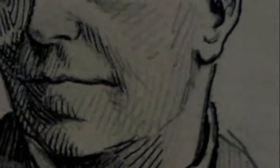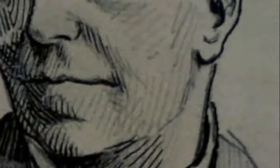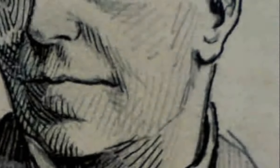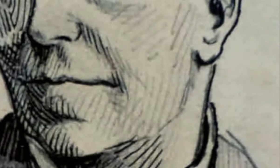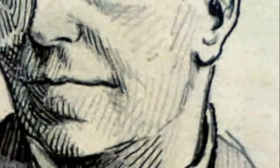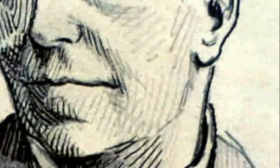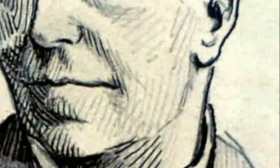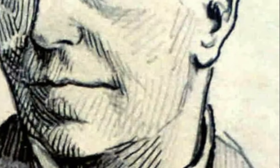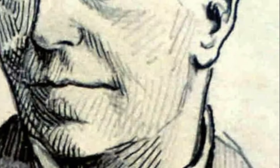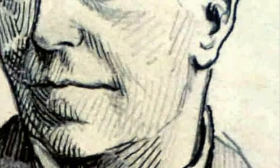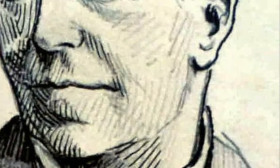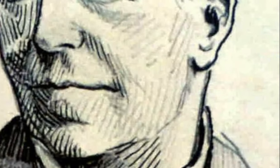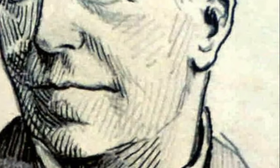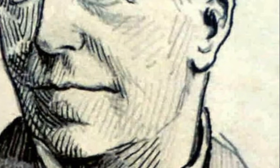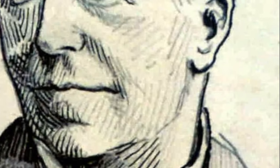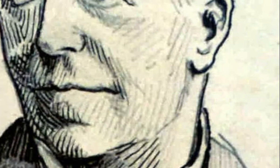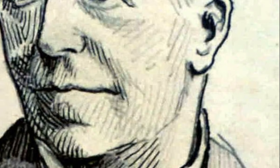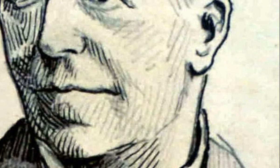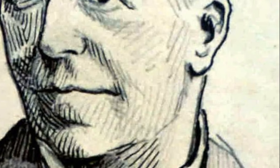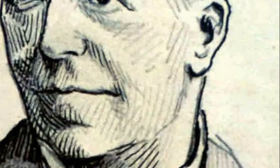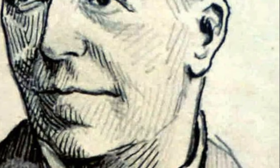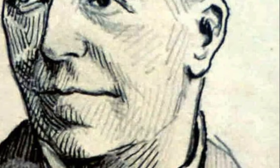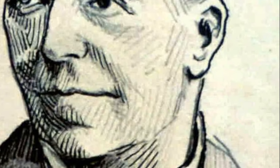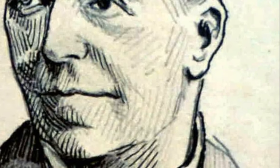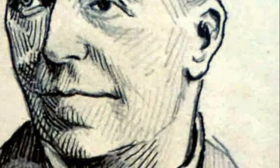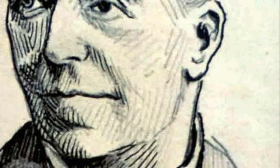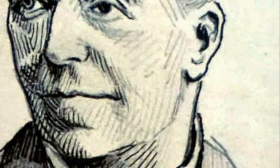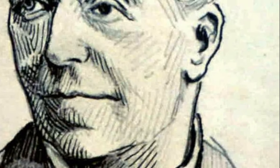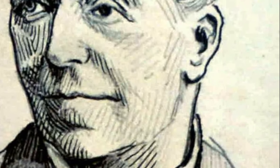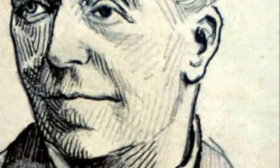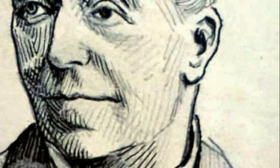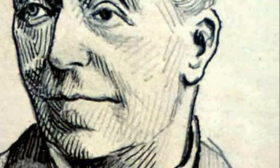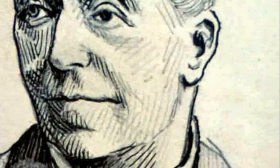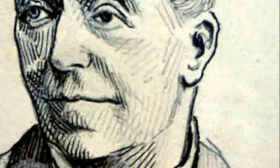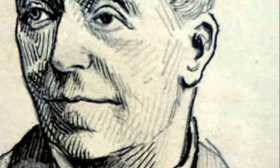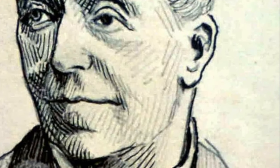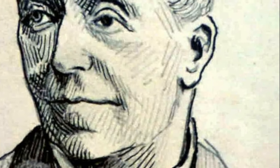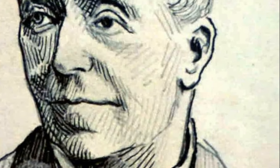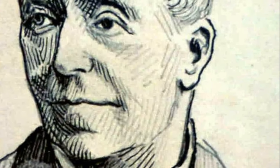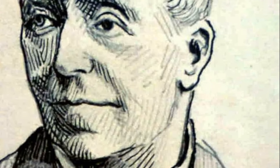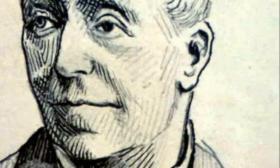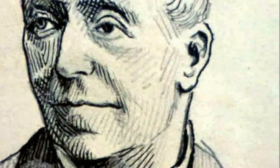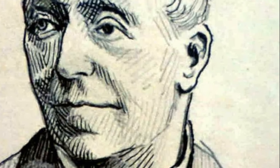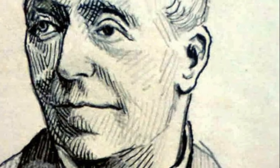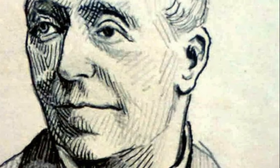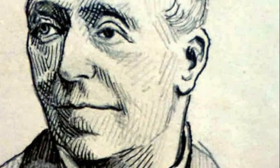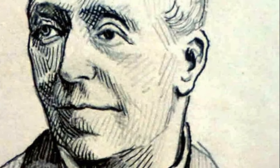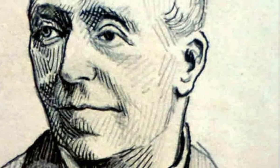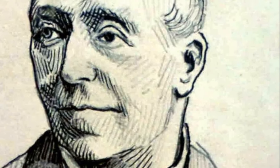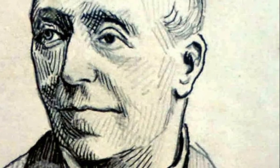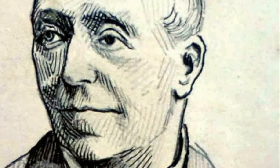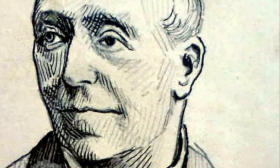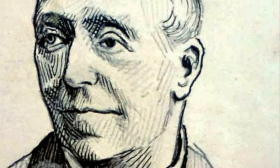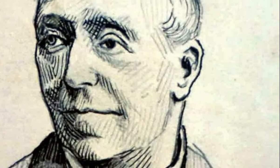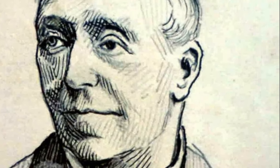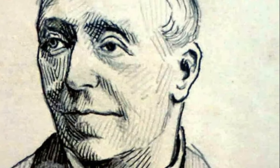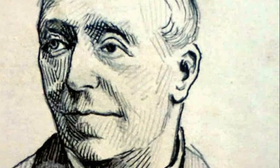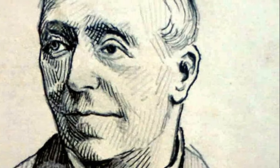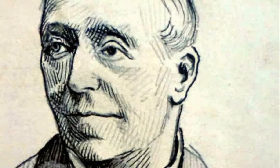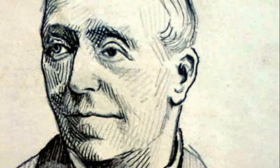he was not only a student but later became an esteemed faculty member, laying the foundation for his lifelong commitment to education.